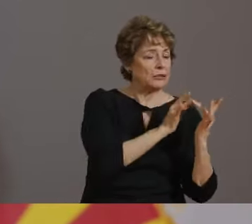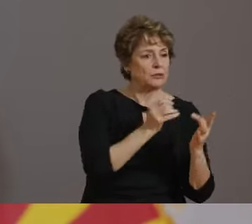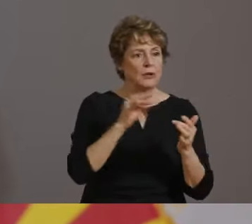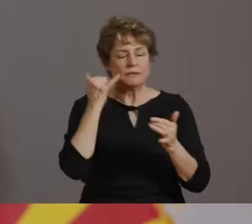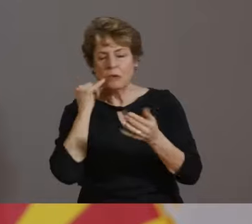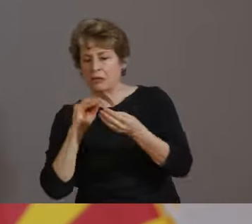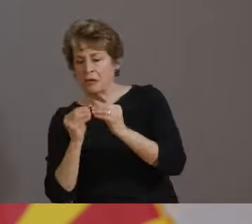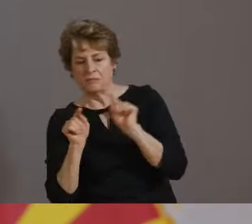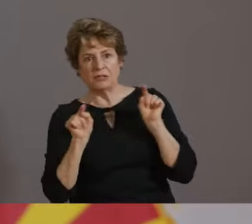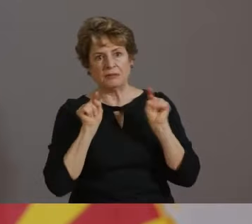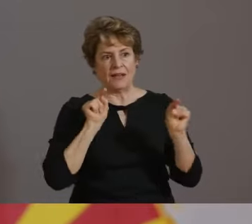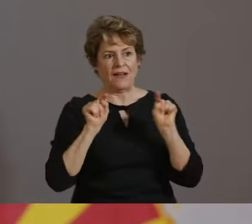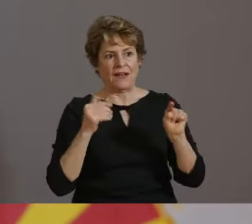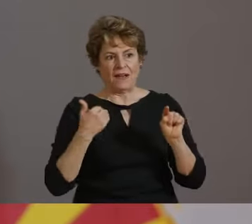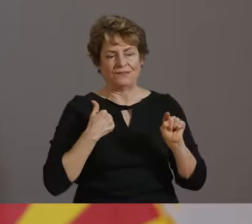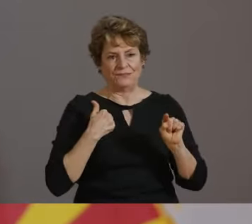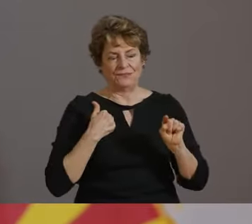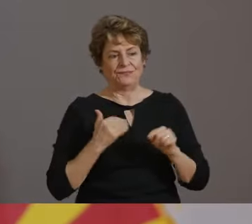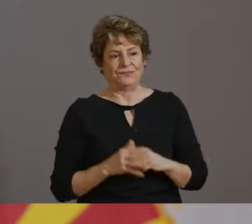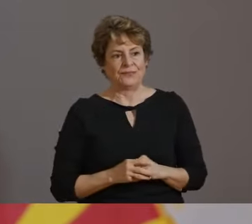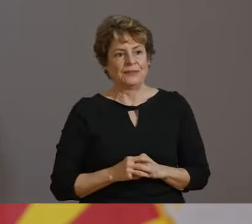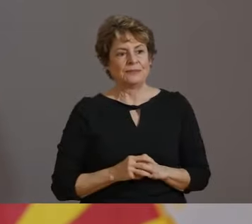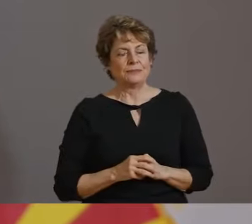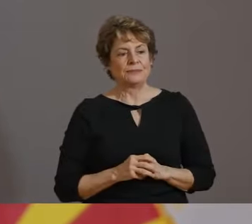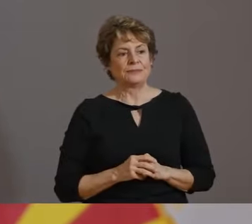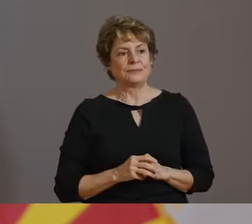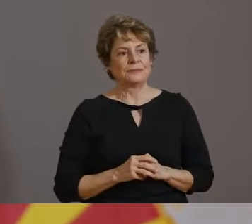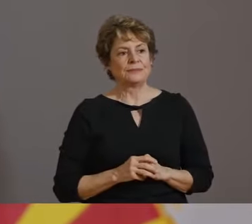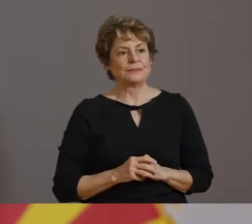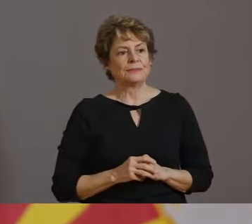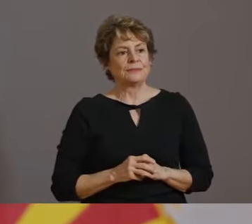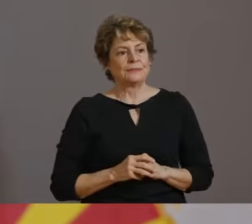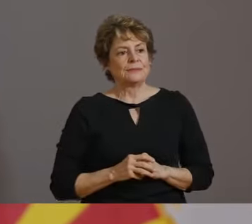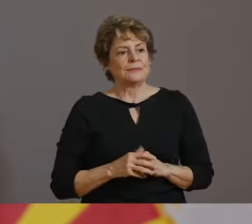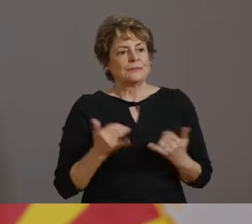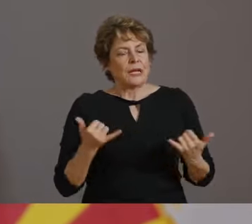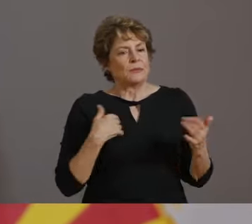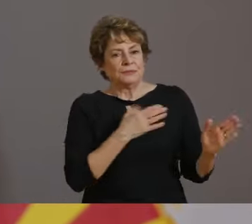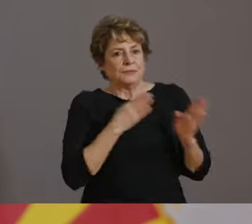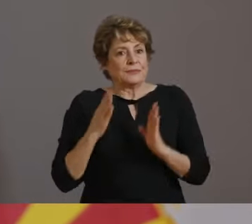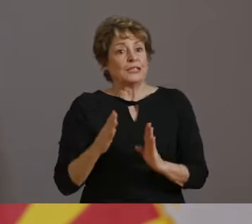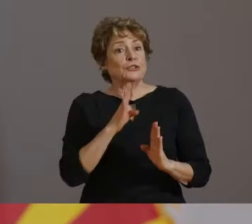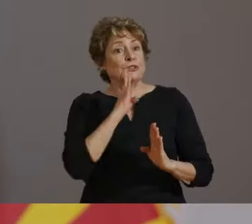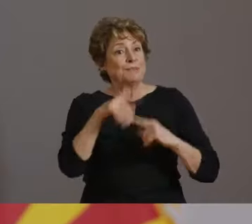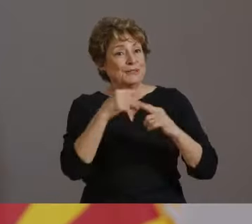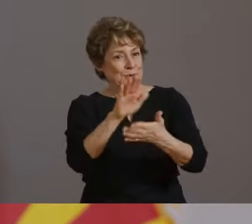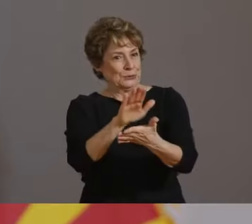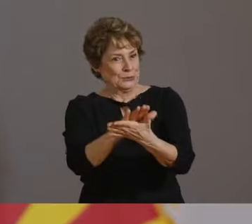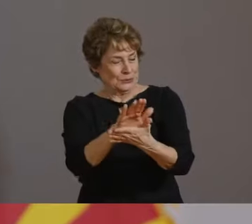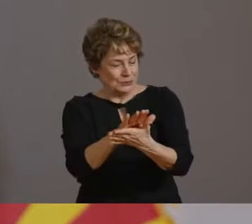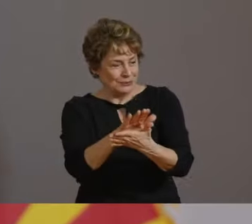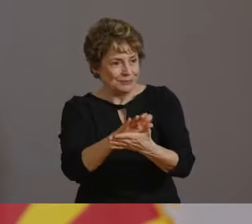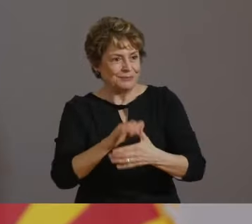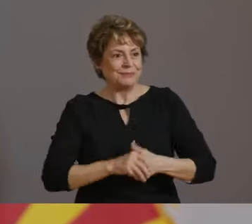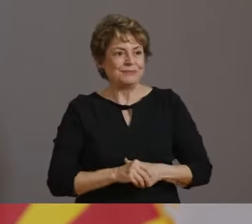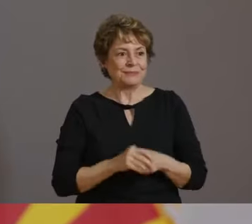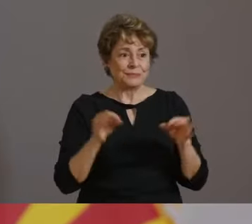AND FOR SCHOOLS, WE ALL KNOW THE CRITICAL IMPORTANCE TO GET OUR CHILDREN BACK IN THE CLASSROOM, BUT WE WANT TO MAKE SURE THAT WE ARE DOING IT SAFELY FOR OUR STUDENTS, THEIR